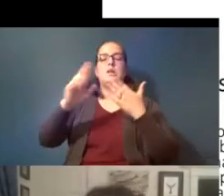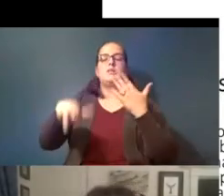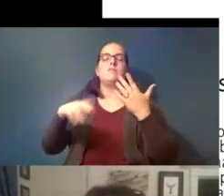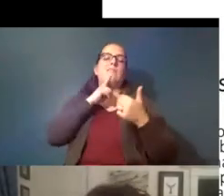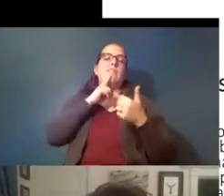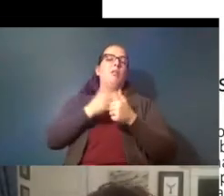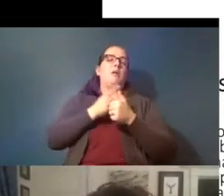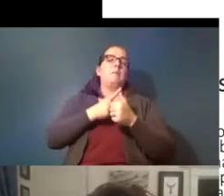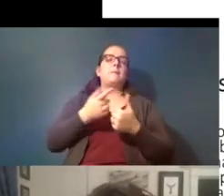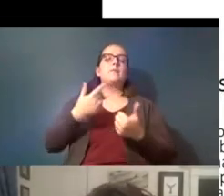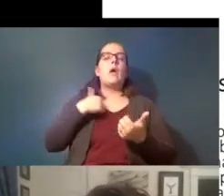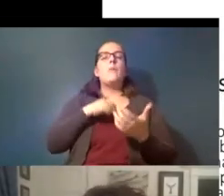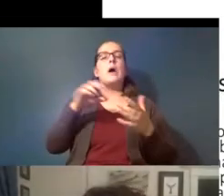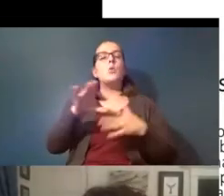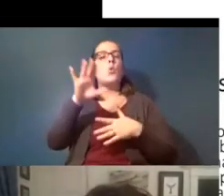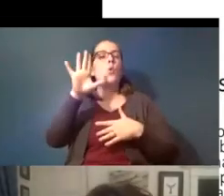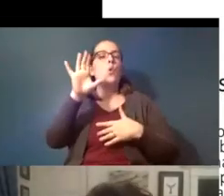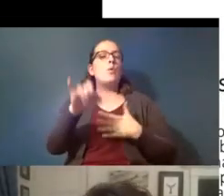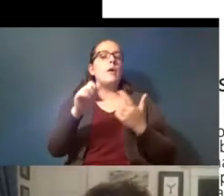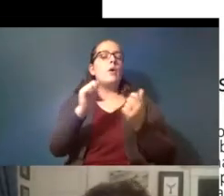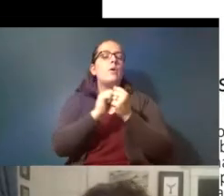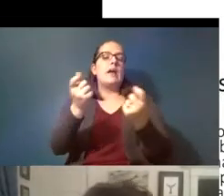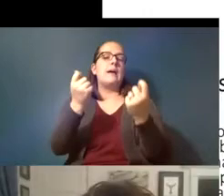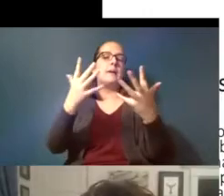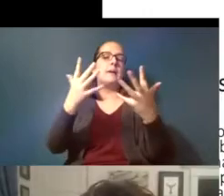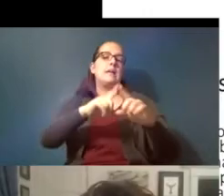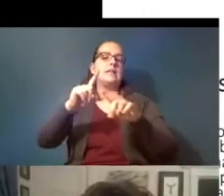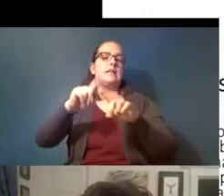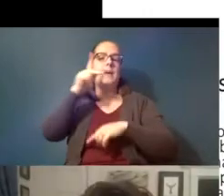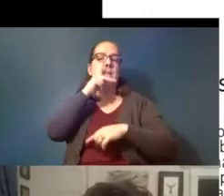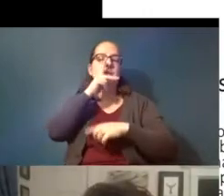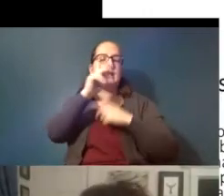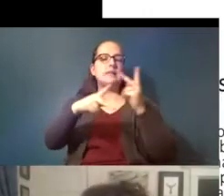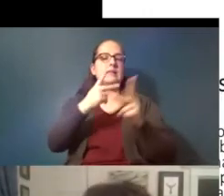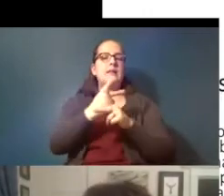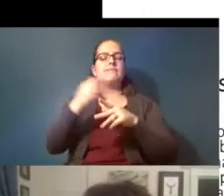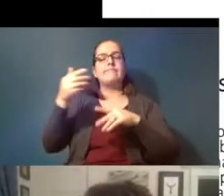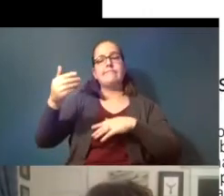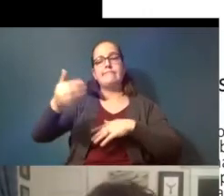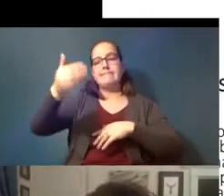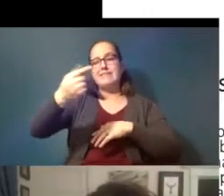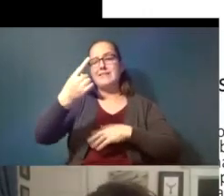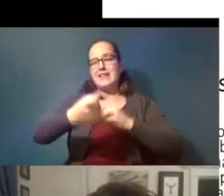we're doing this with many different plastic types over the next year and so we're just kind of at